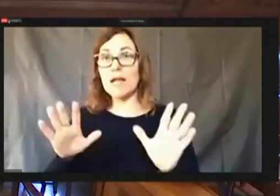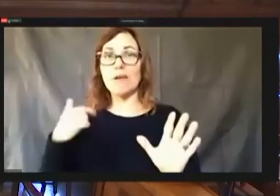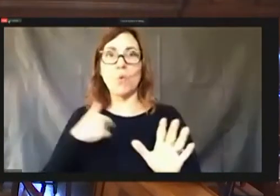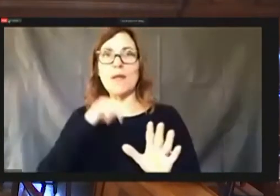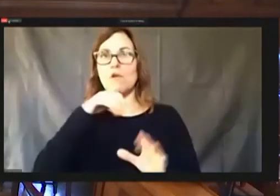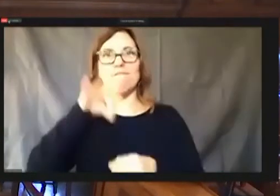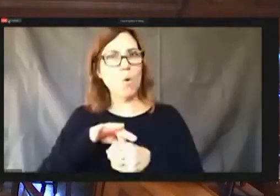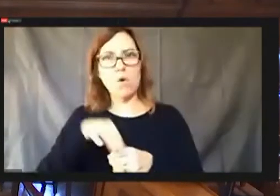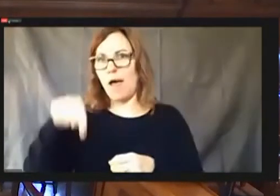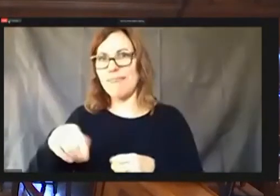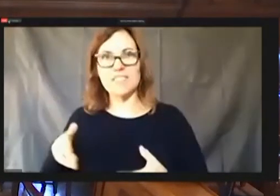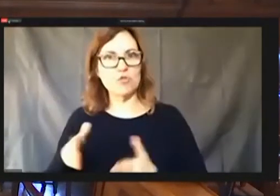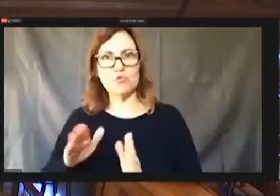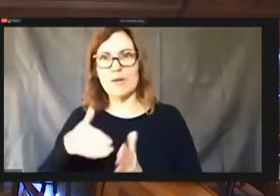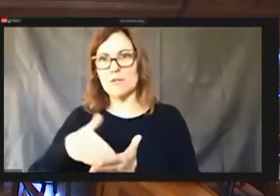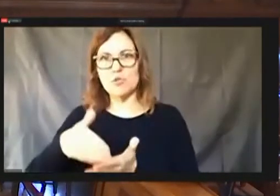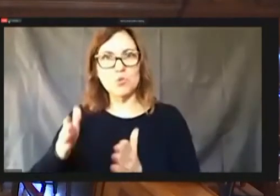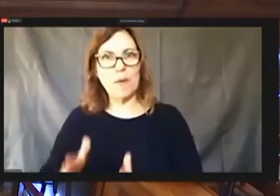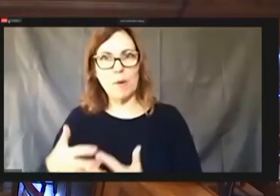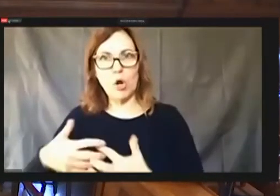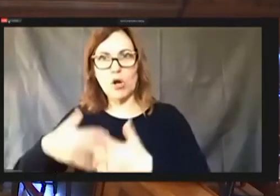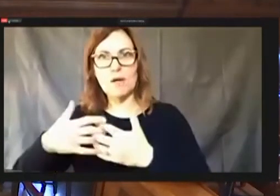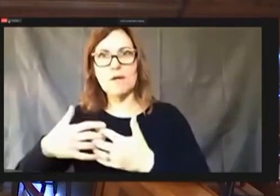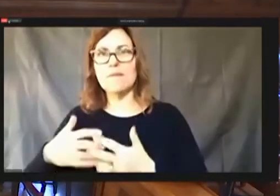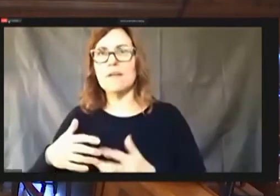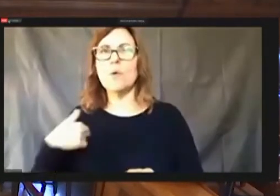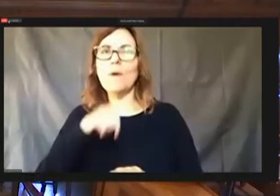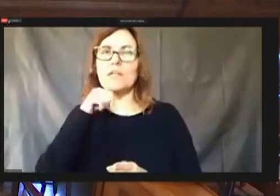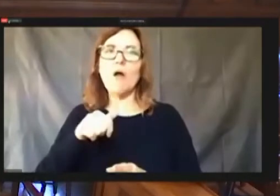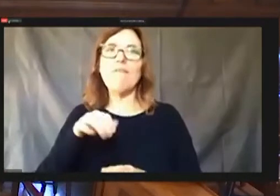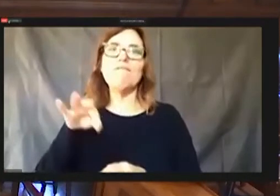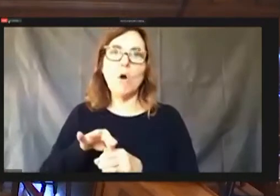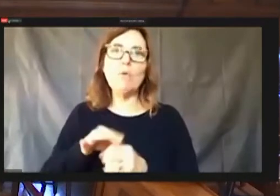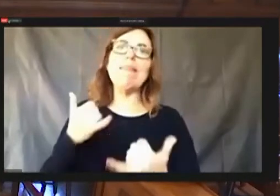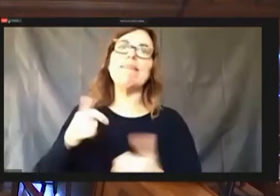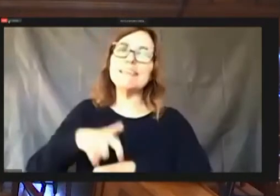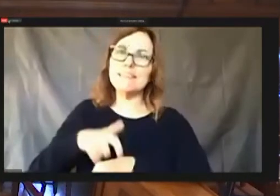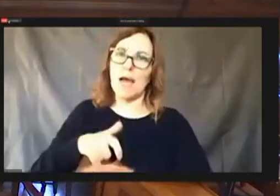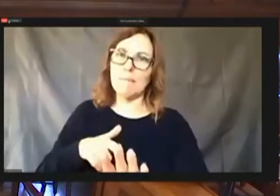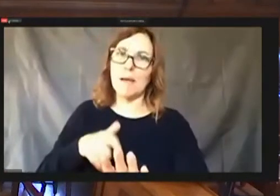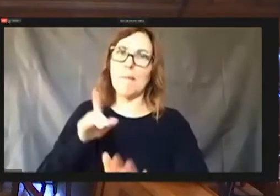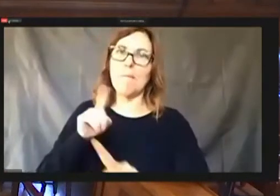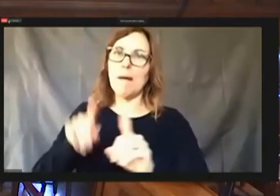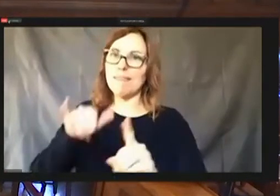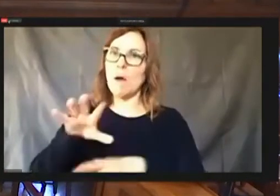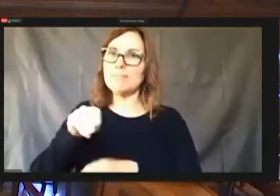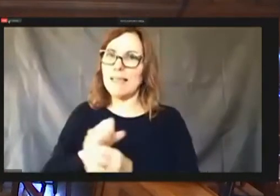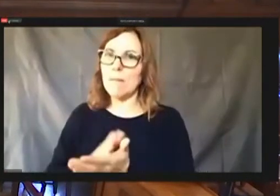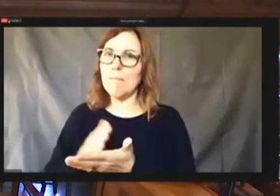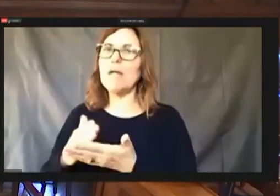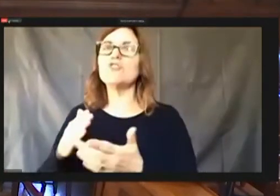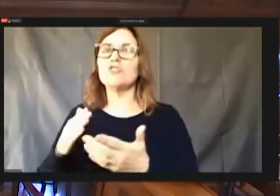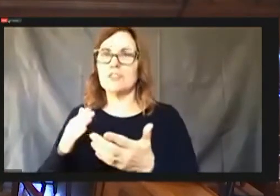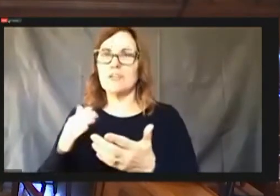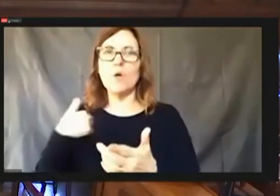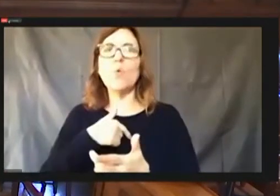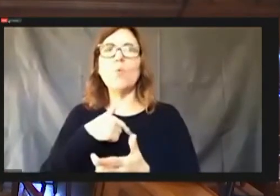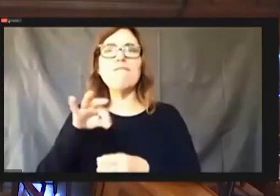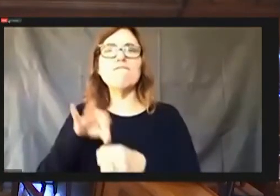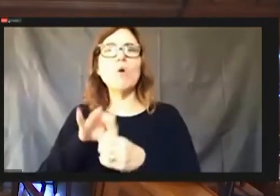Well, we did not fit on the streets with of this time but we were going, it was in the budget, but we voted on the painting of the equipment. Yes, that is correct.